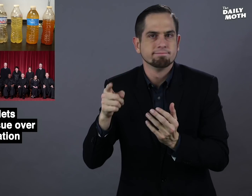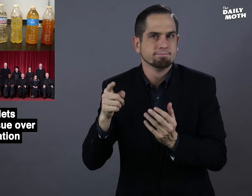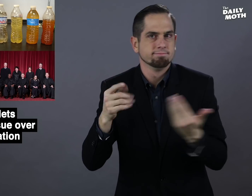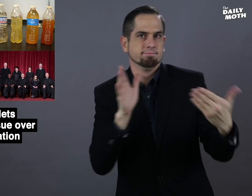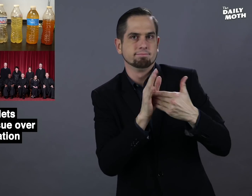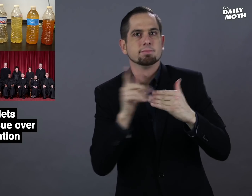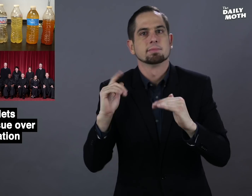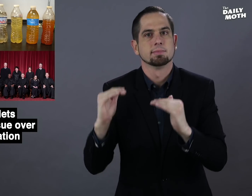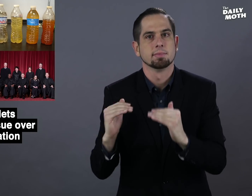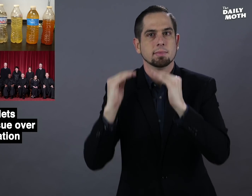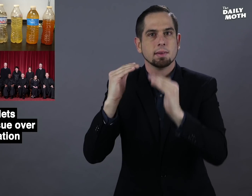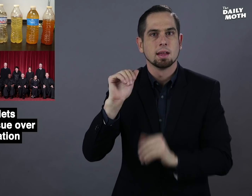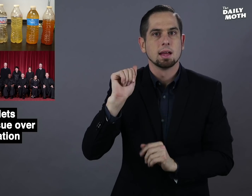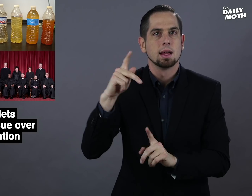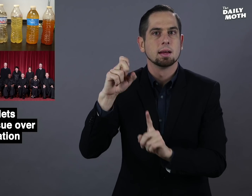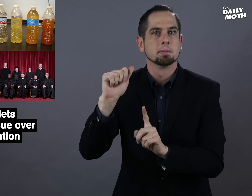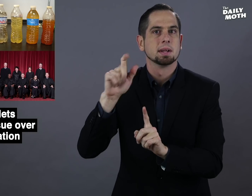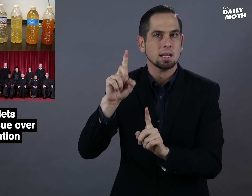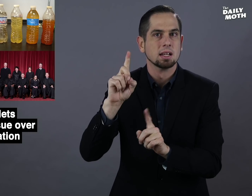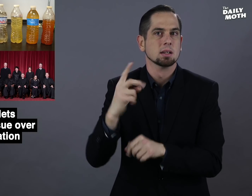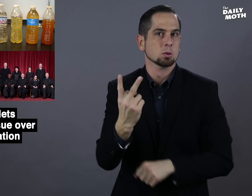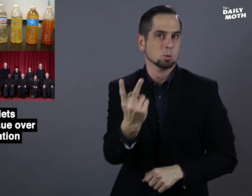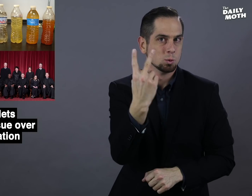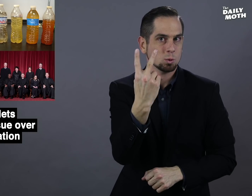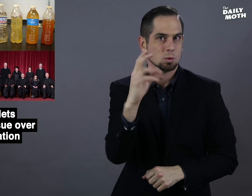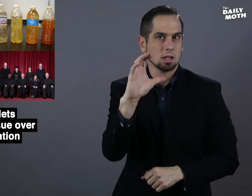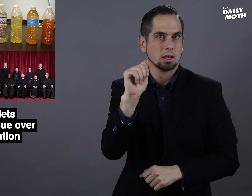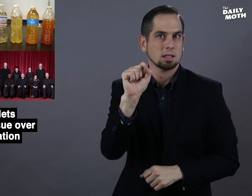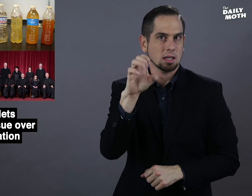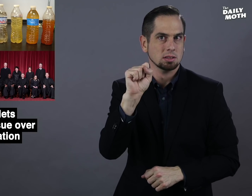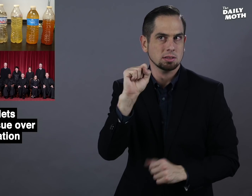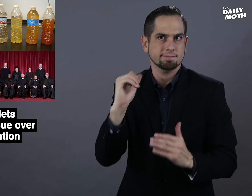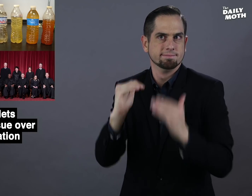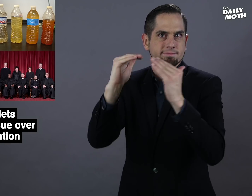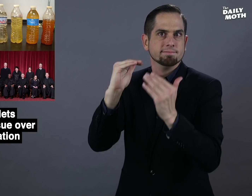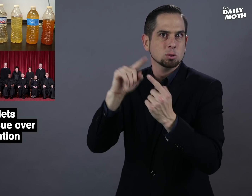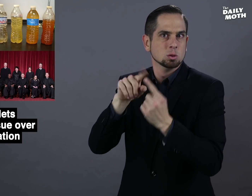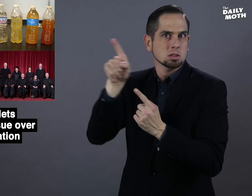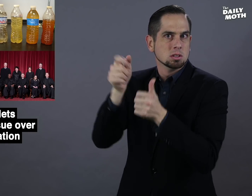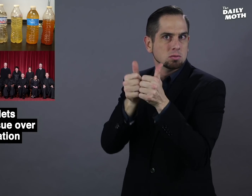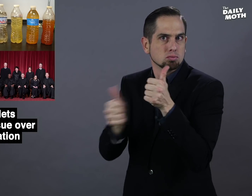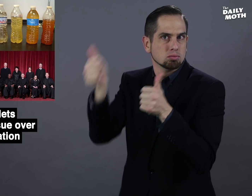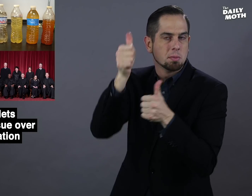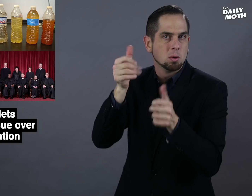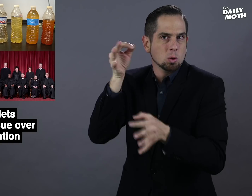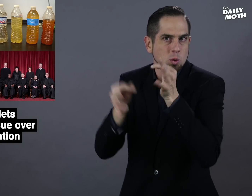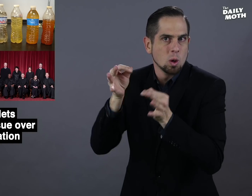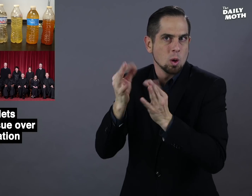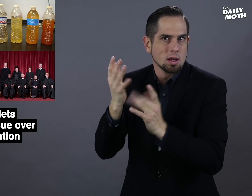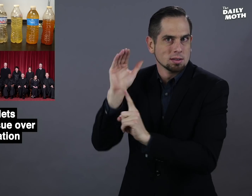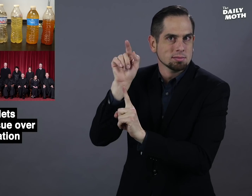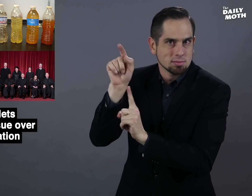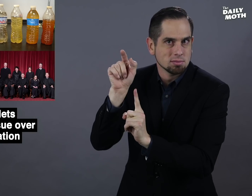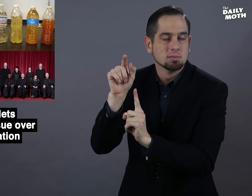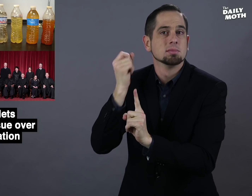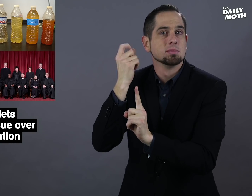appealed two cases to the Supreme Court,